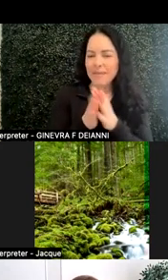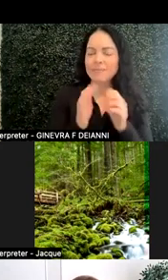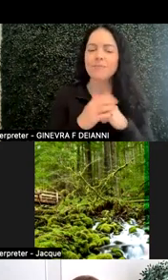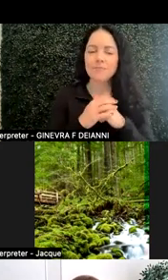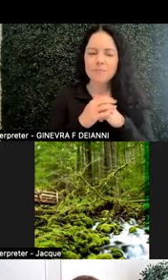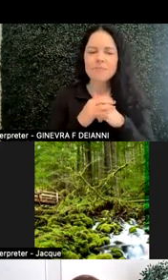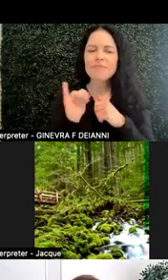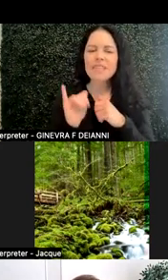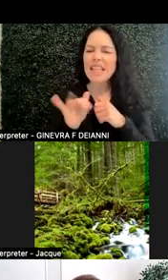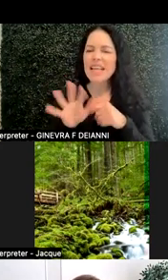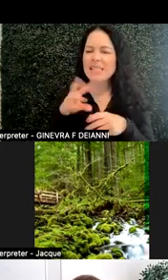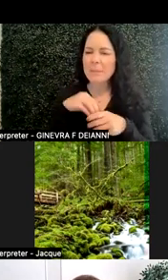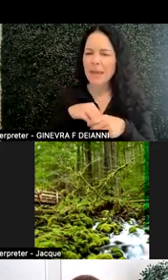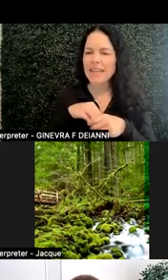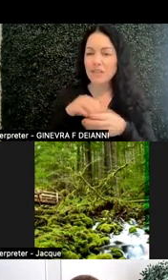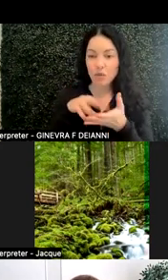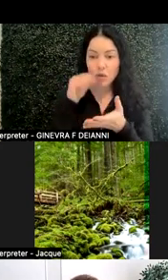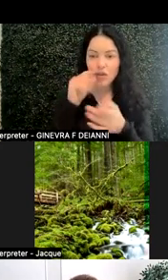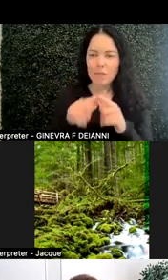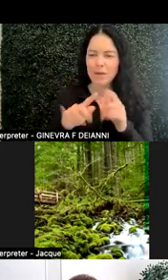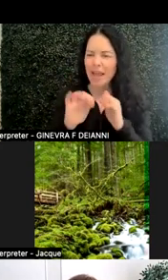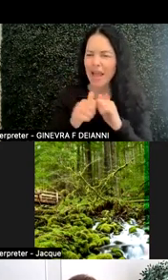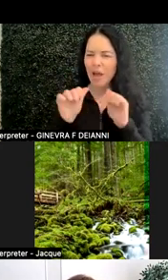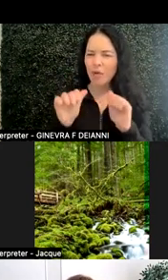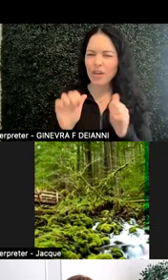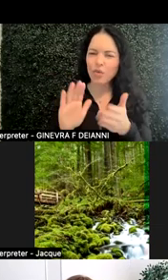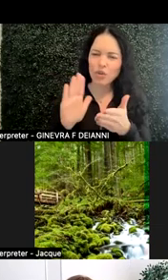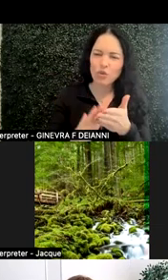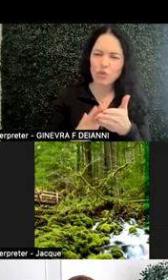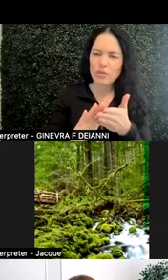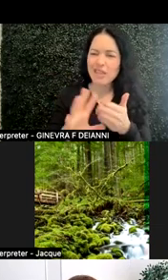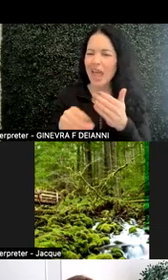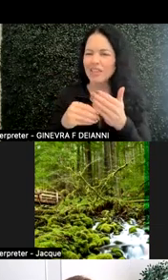embedded into the learning, but how can you reduce the extra noise?